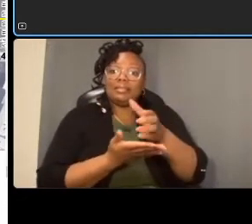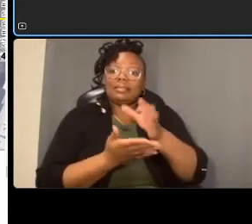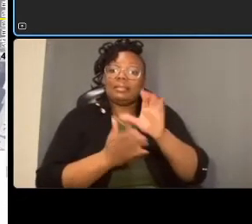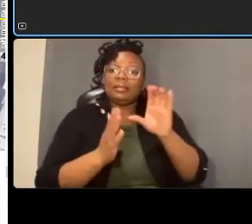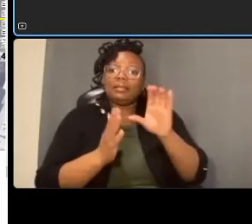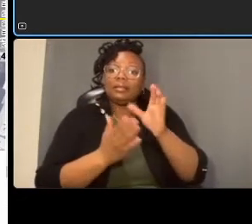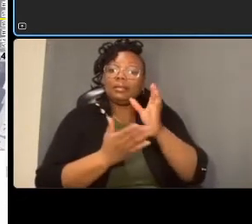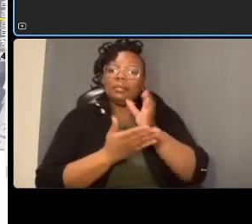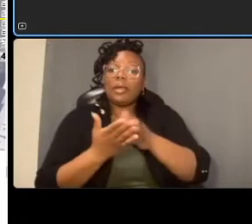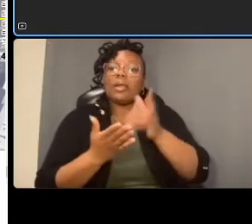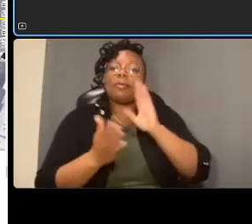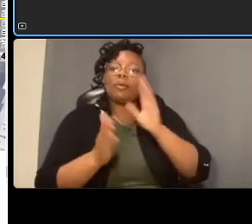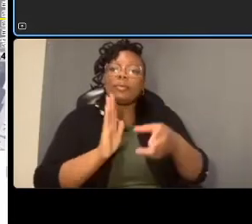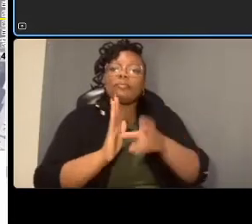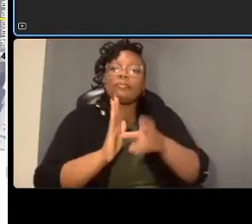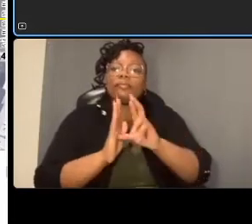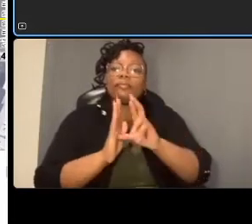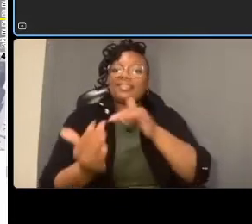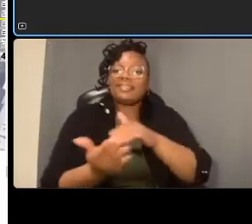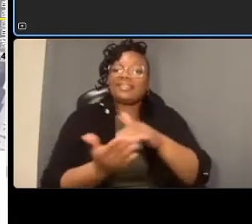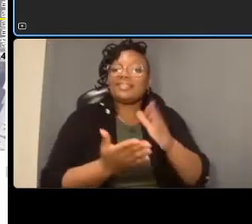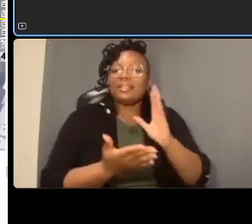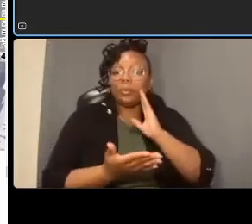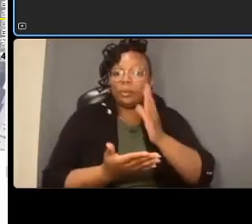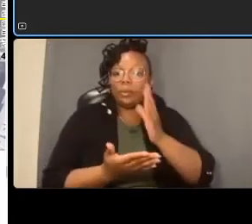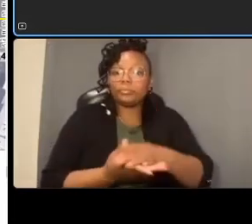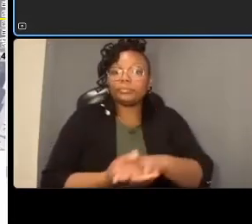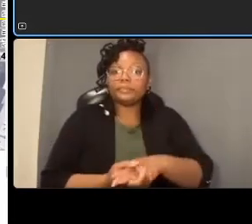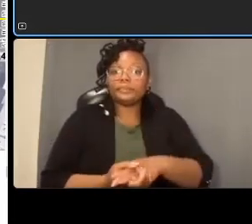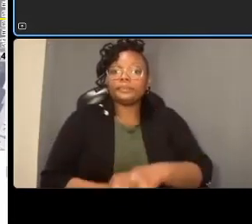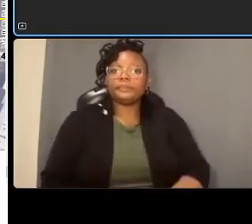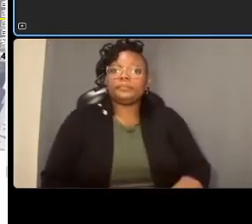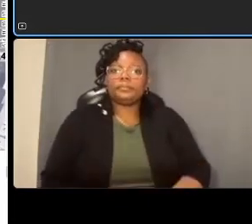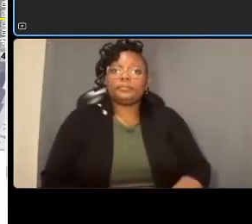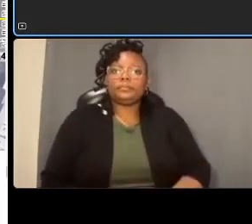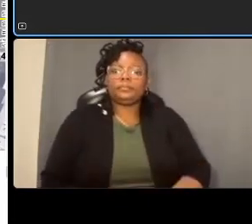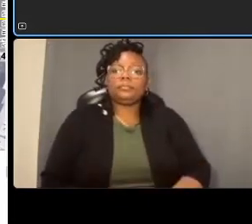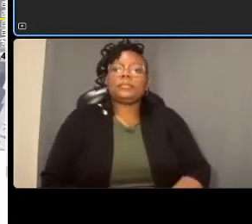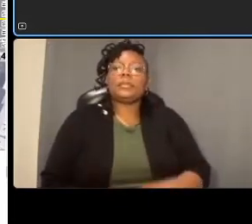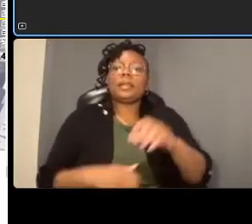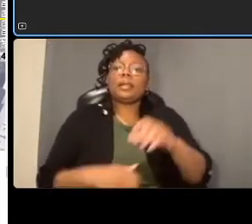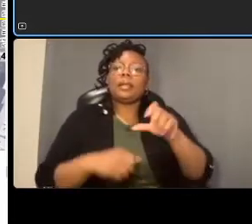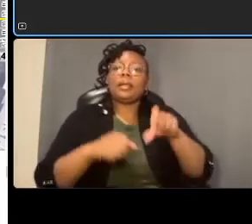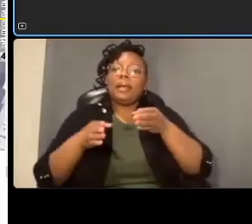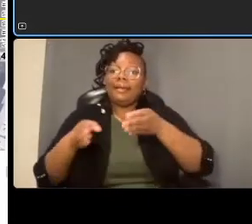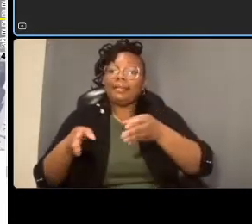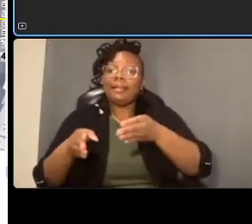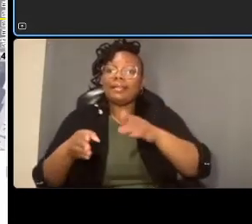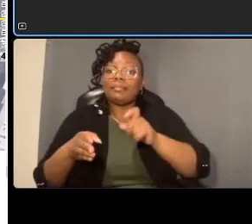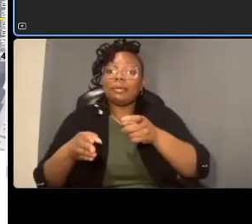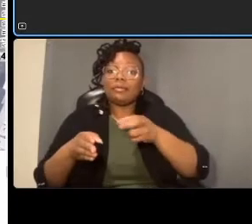bike lanes and buffers very much a repeat of the prior segments um five foot lane square